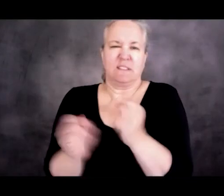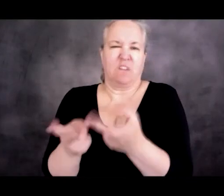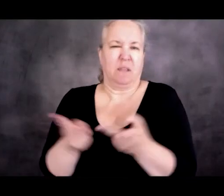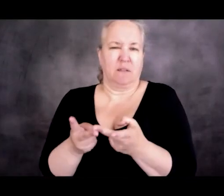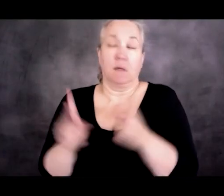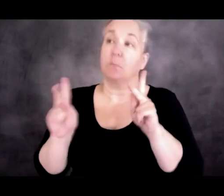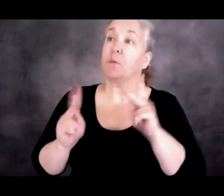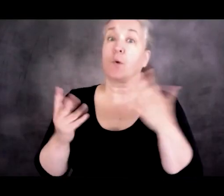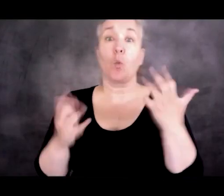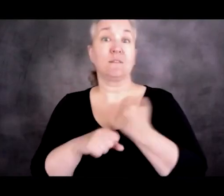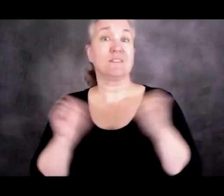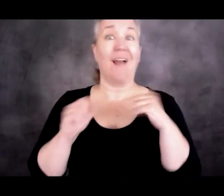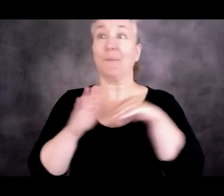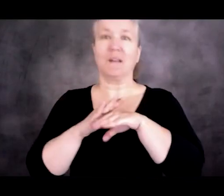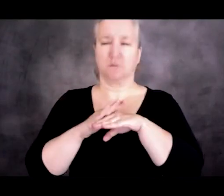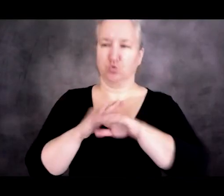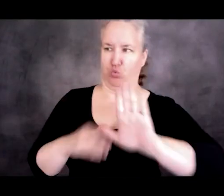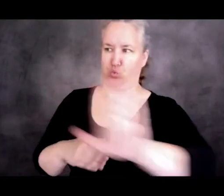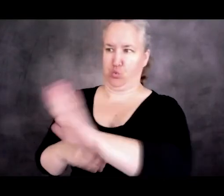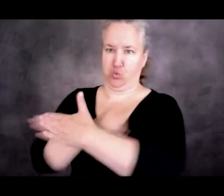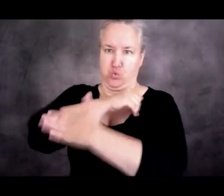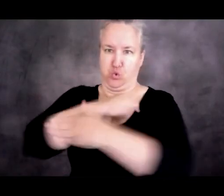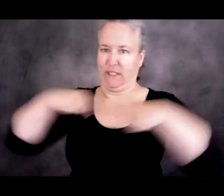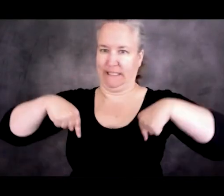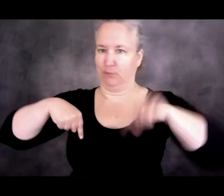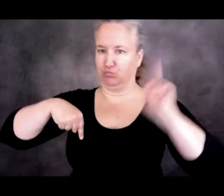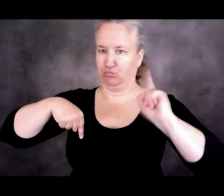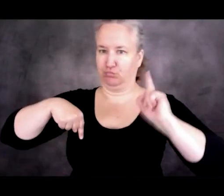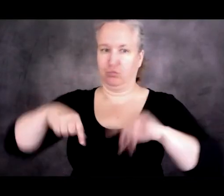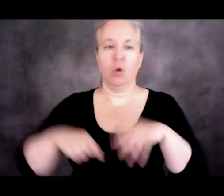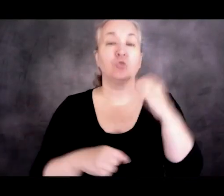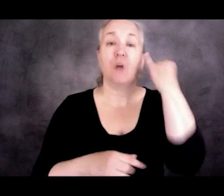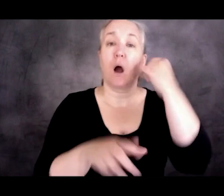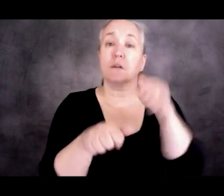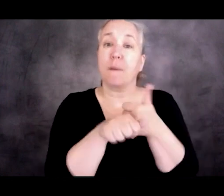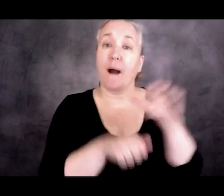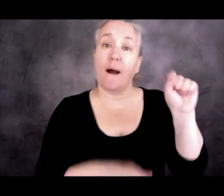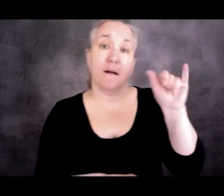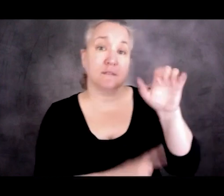So the idea behind asylum is that, if you're